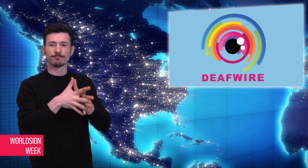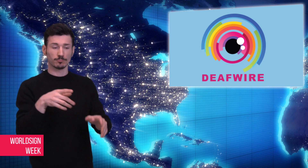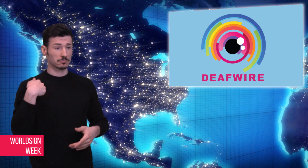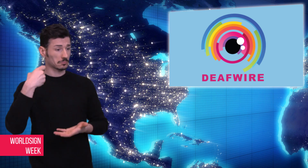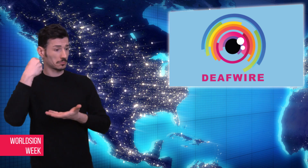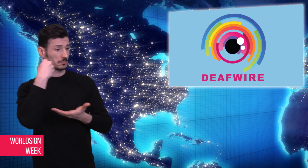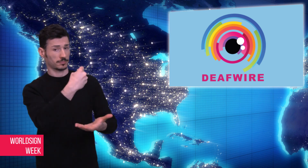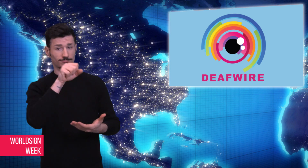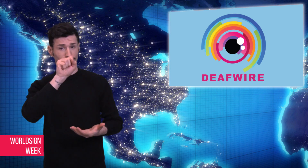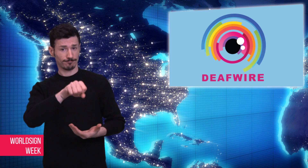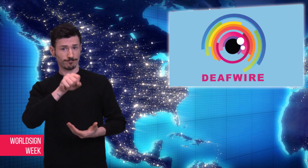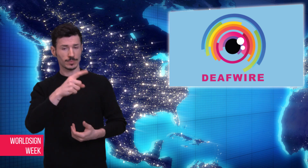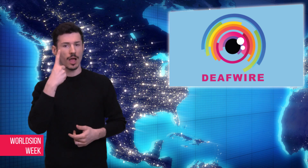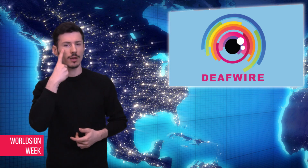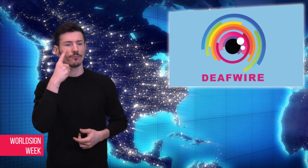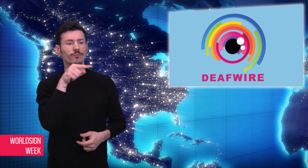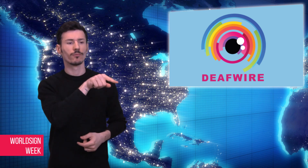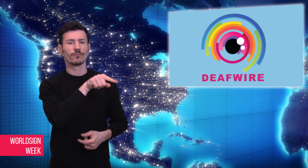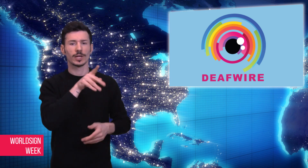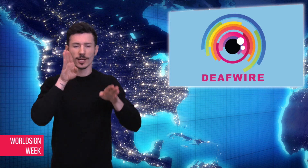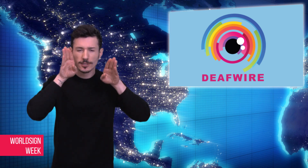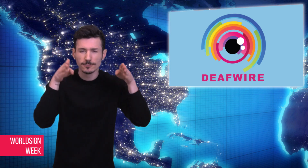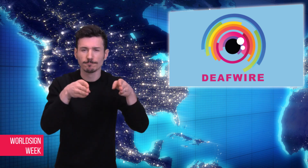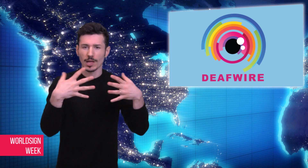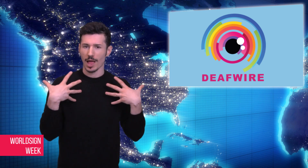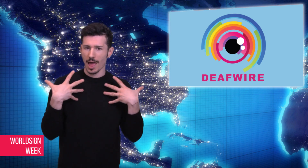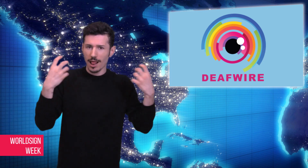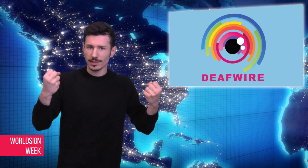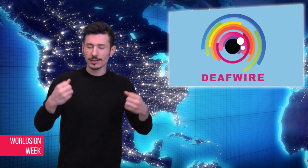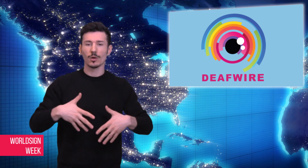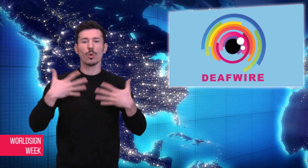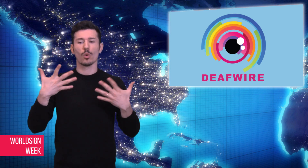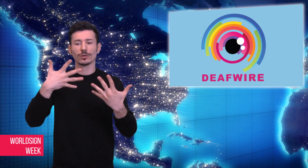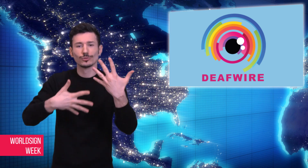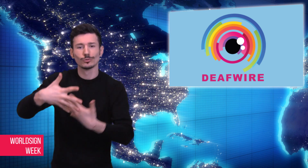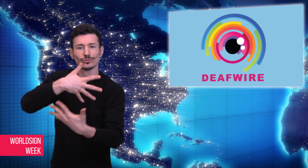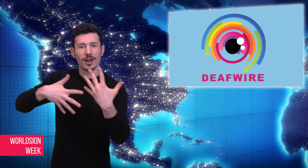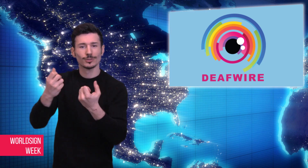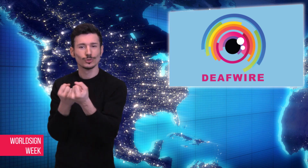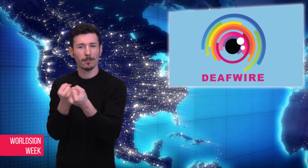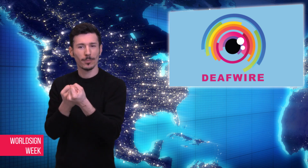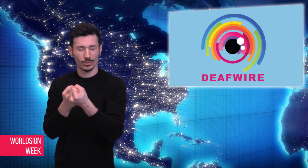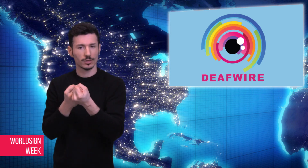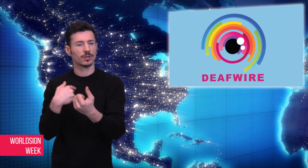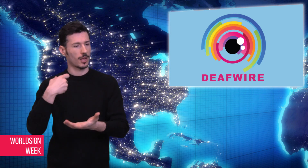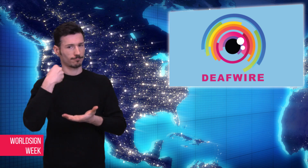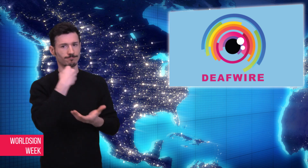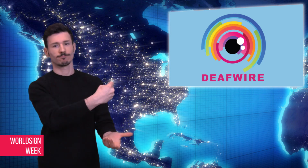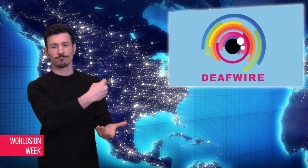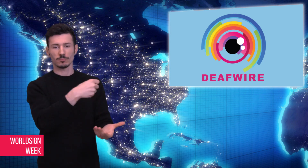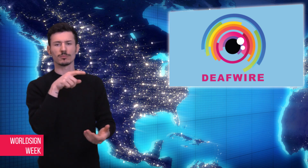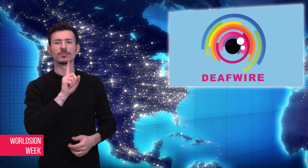The government said that the Irish Deaf Society needed to